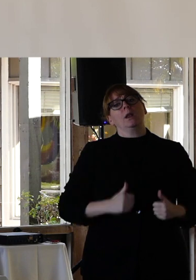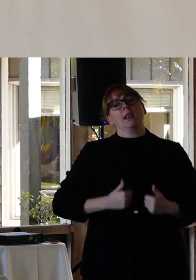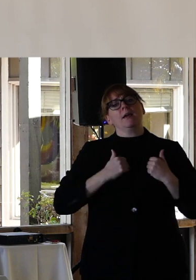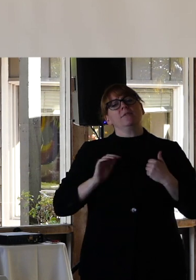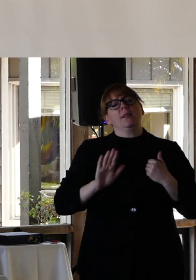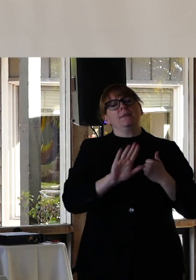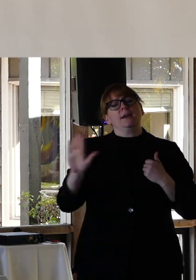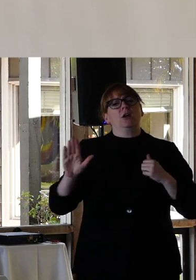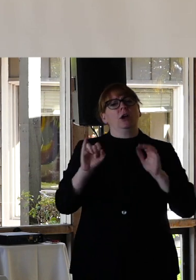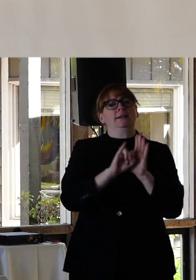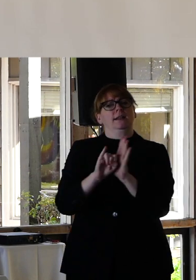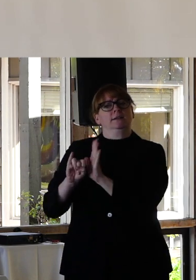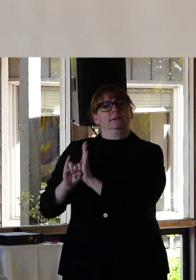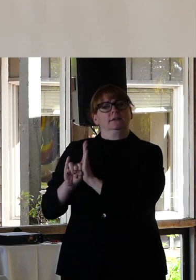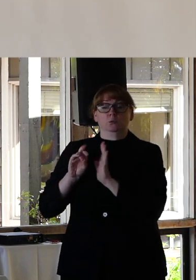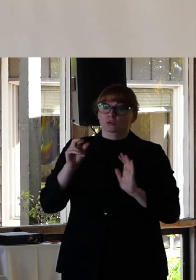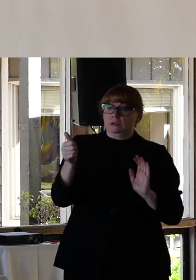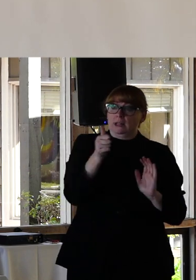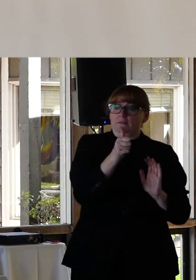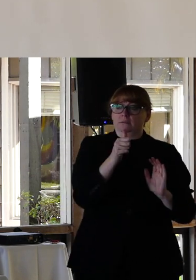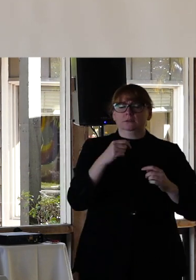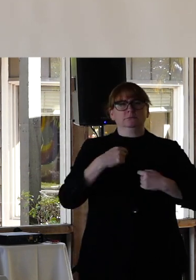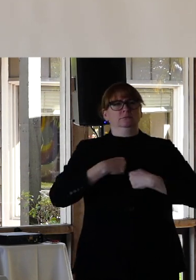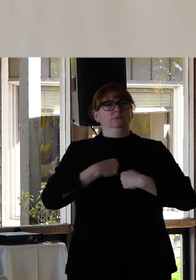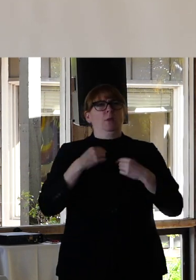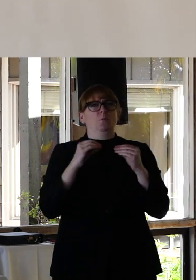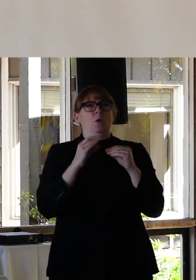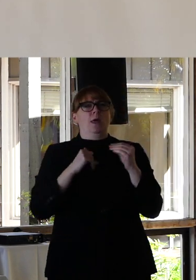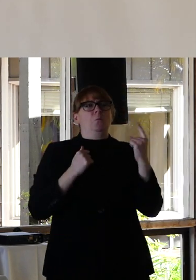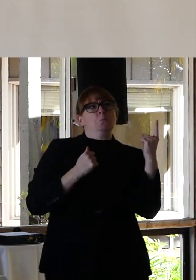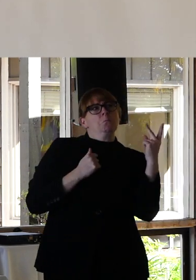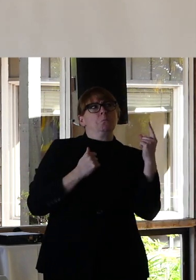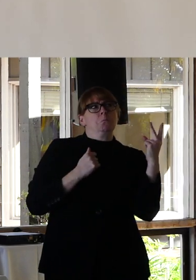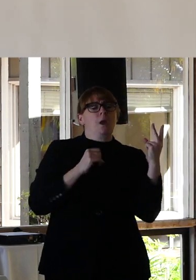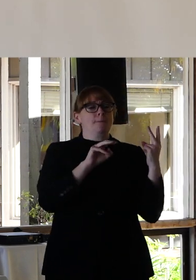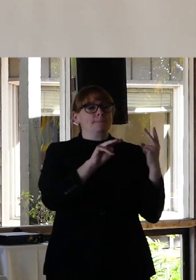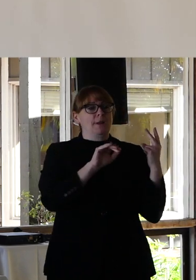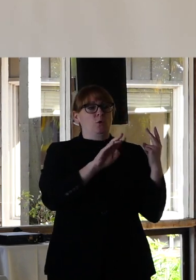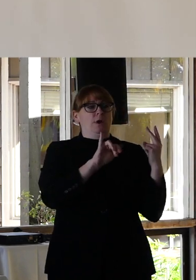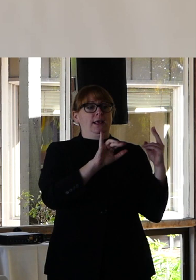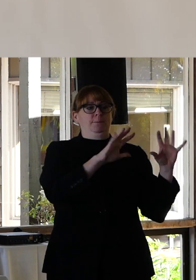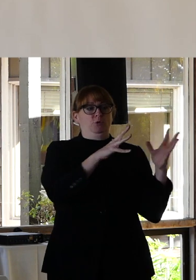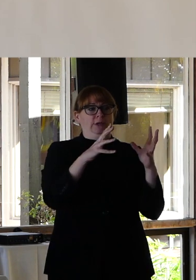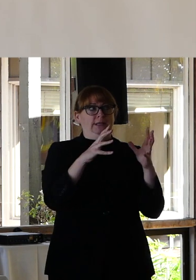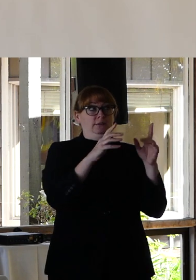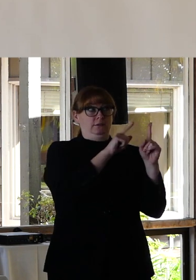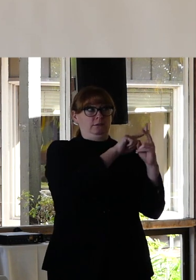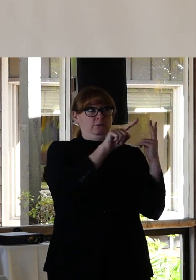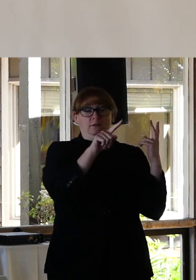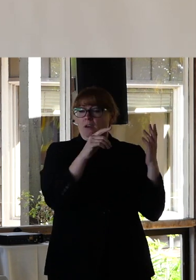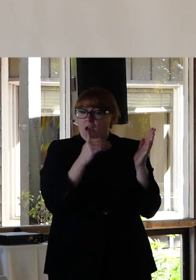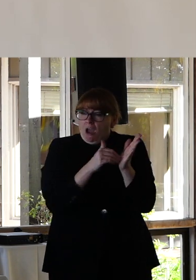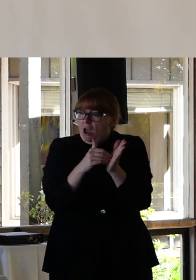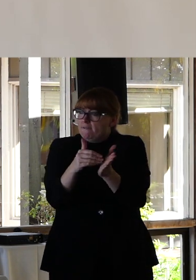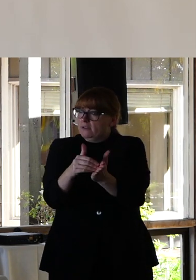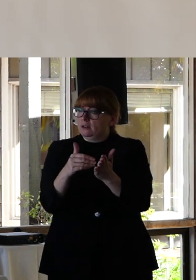your lives or of you yourself even that spanned more than a couple of minority communities because so often